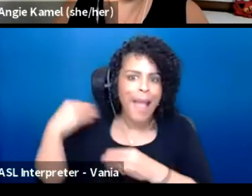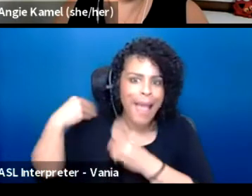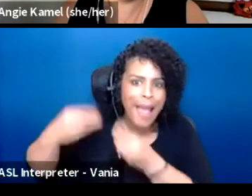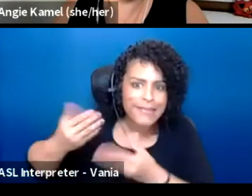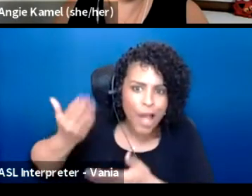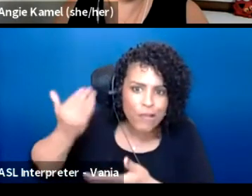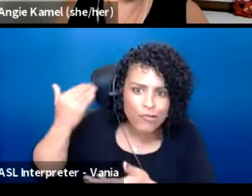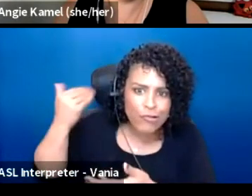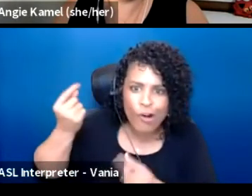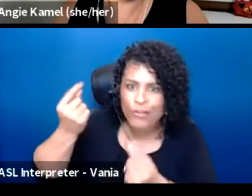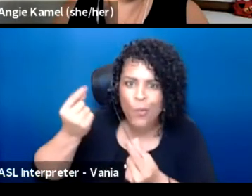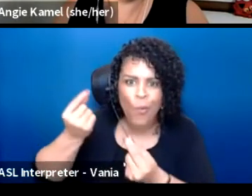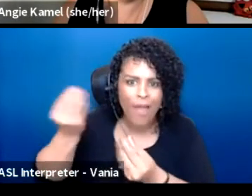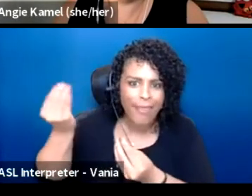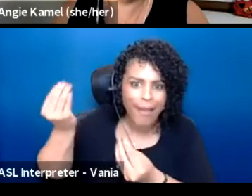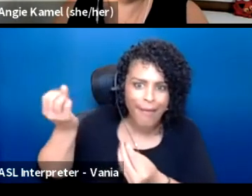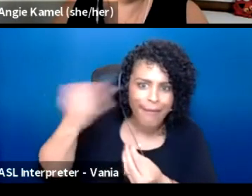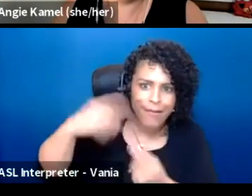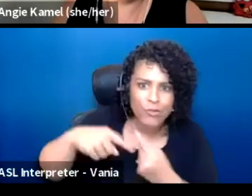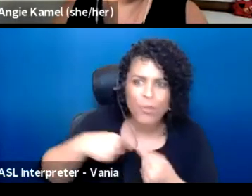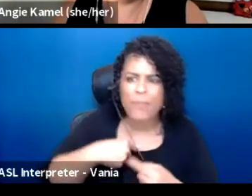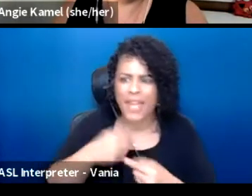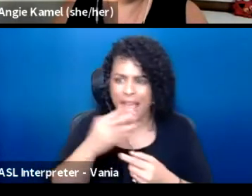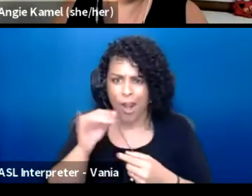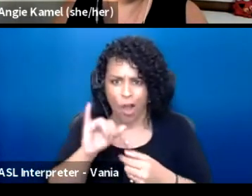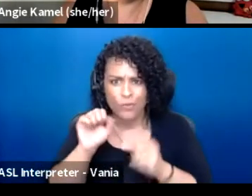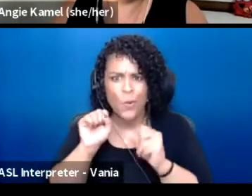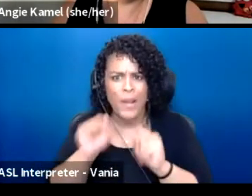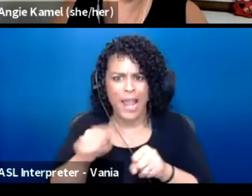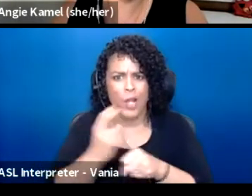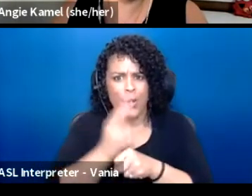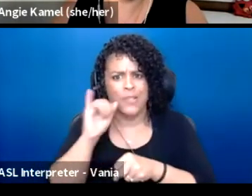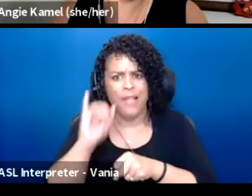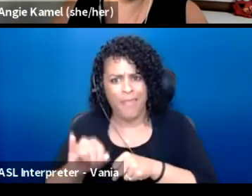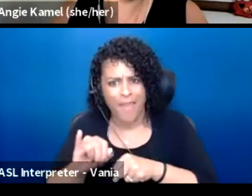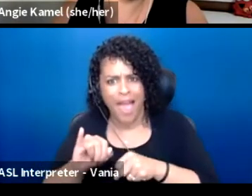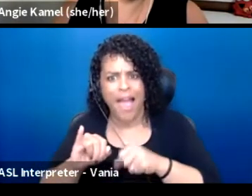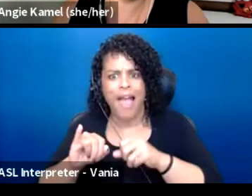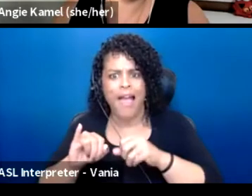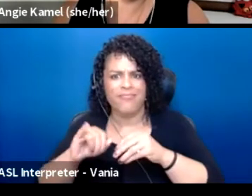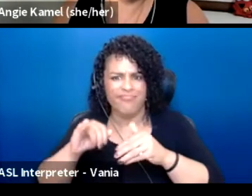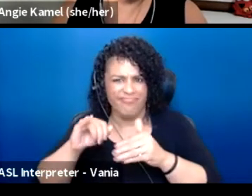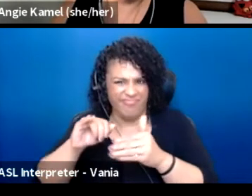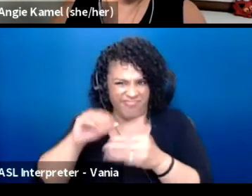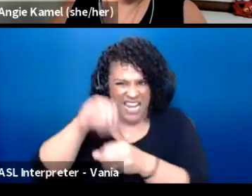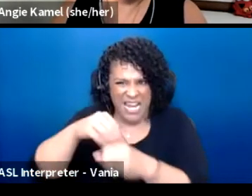It also creates a framework and a template for how I continue to do this work. So I think that as we are moving forward